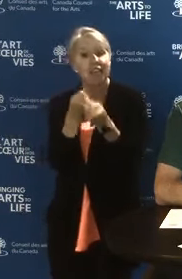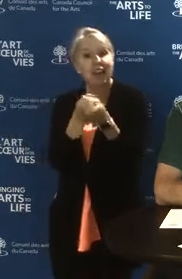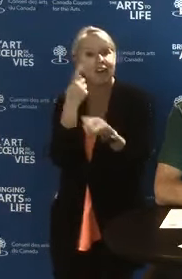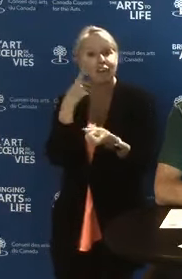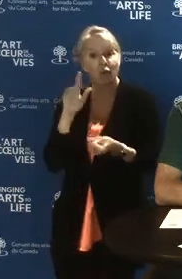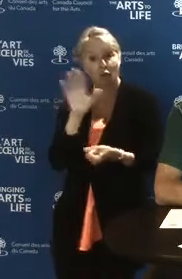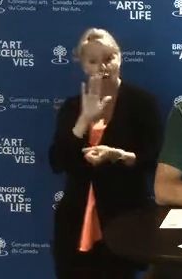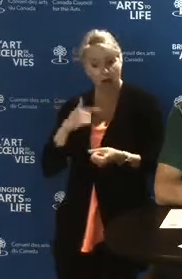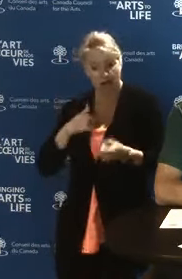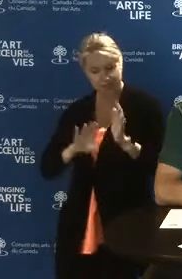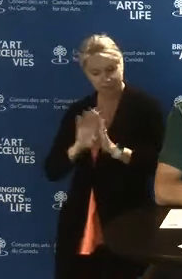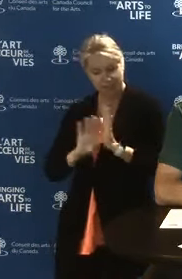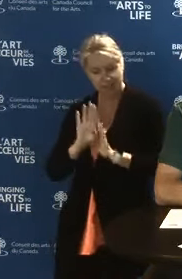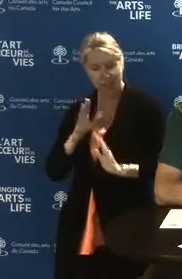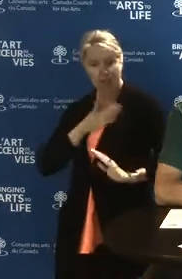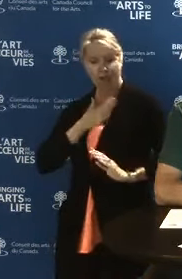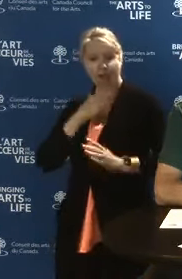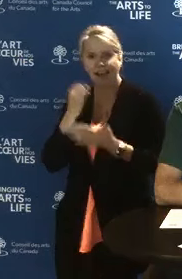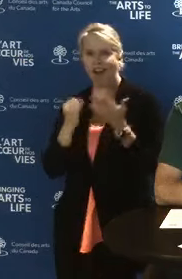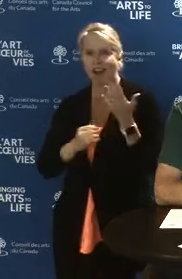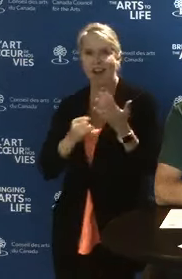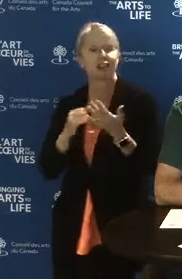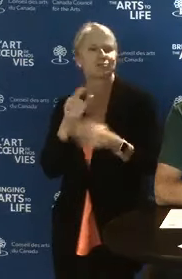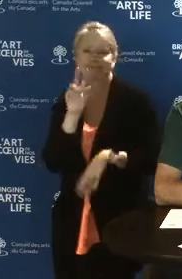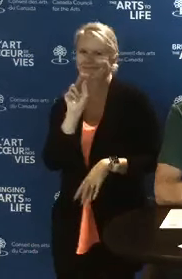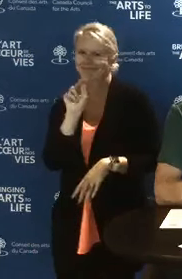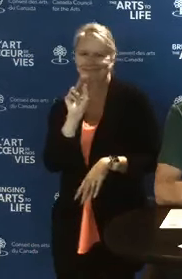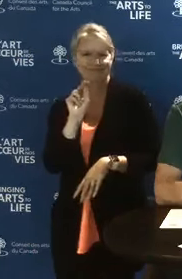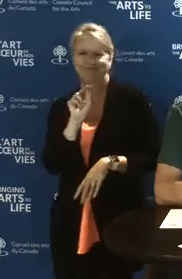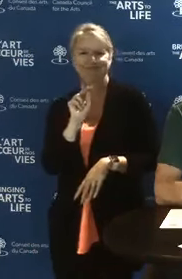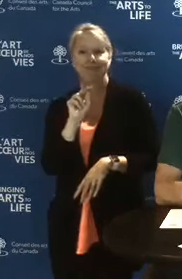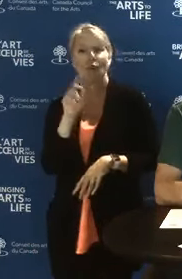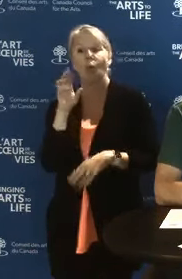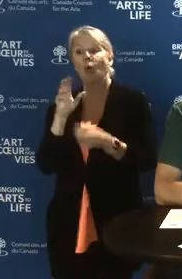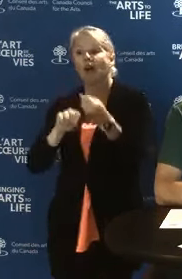and it is also not a fund to support your regular ongoing activities.